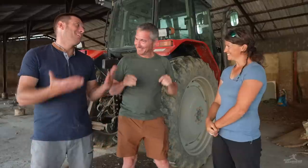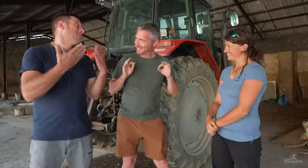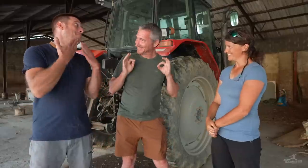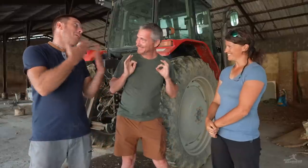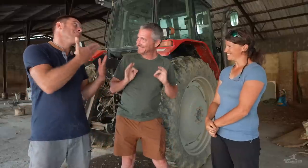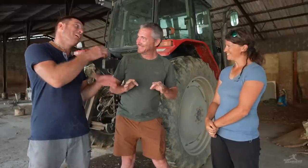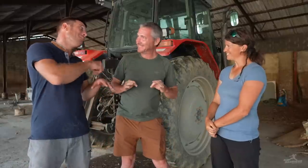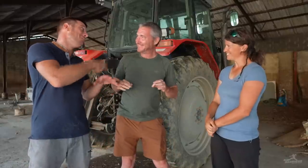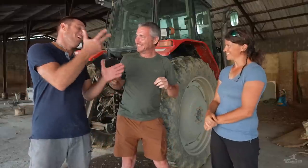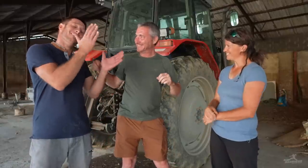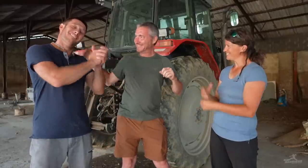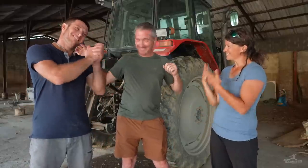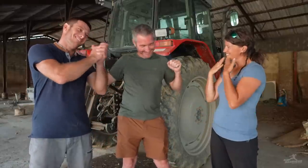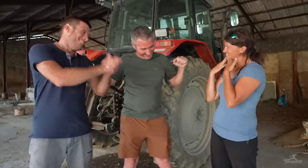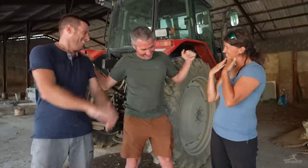I had an amazing time!